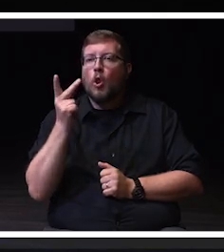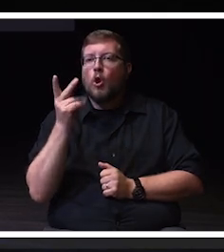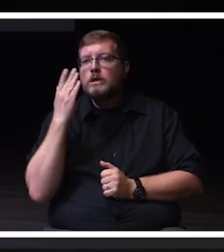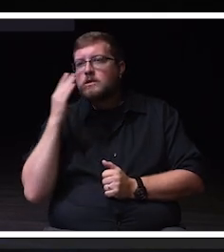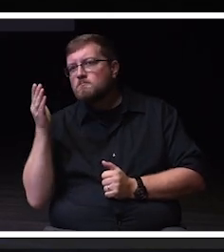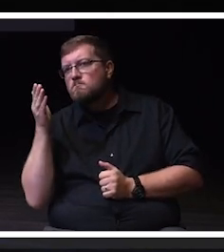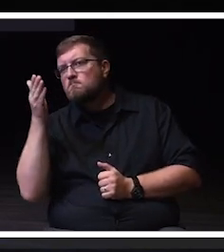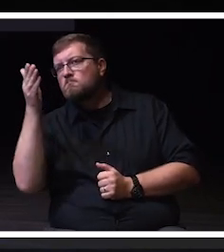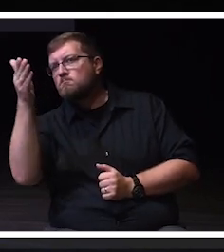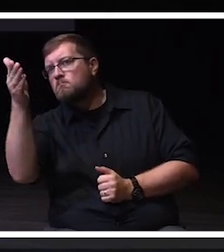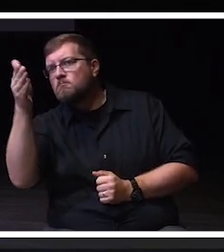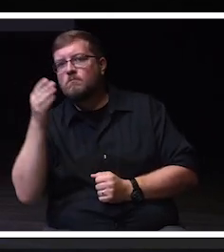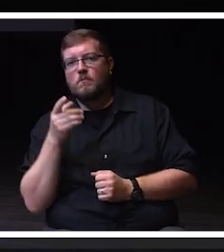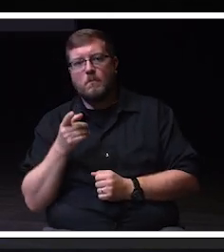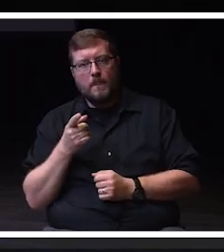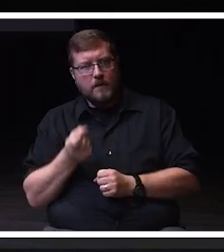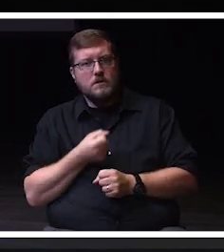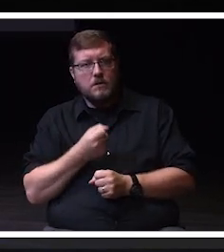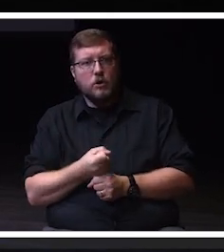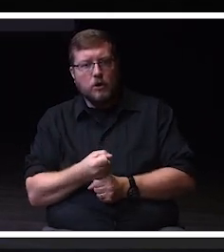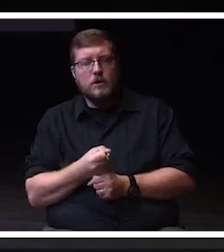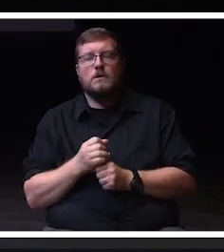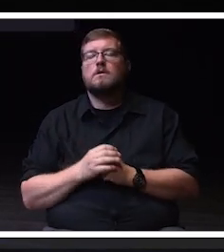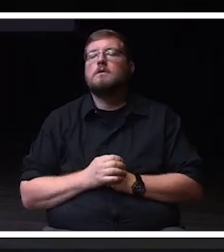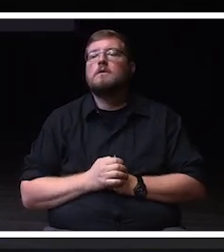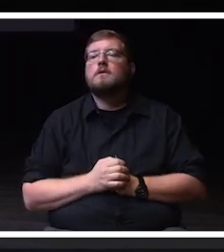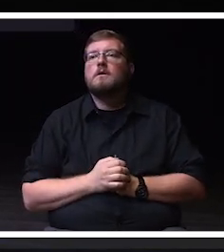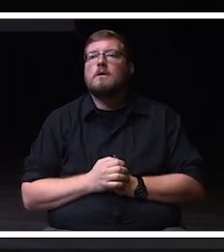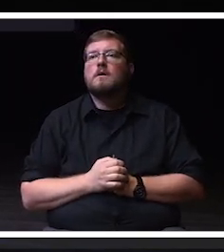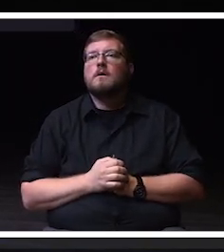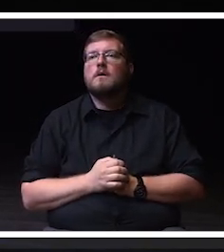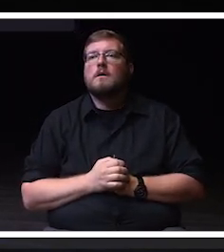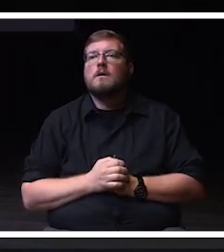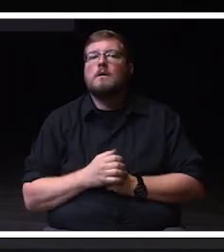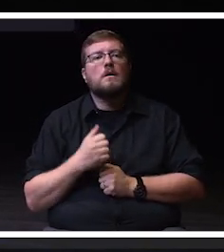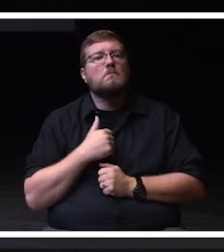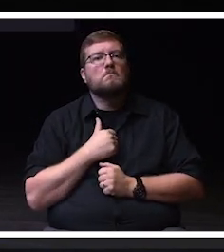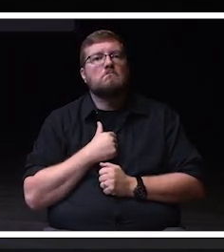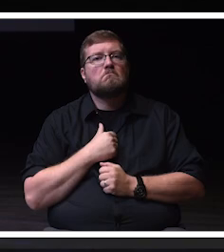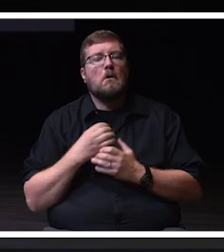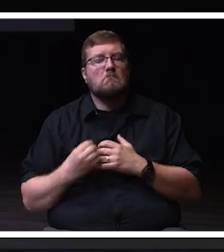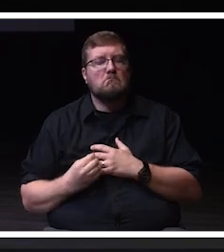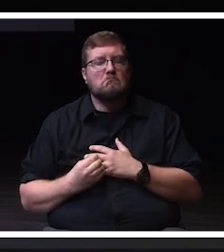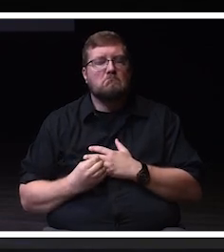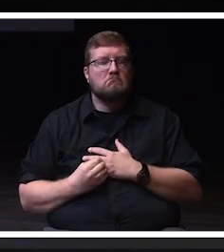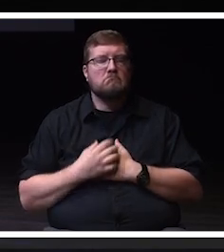I have hoped